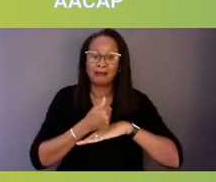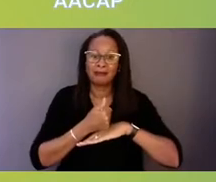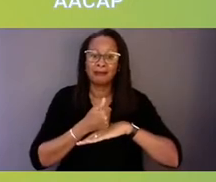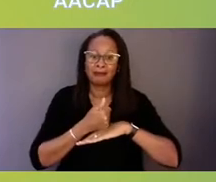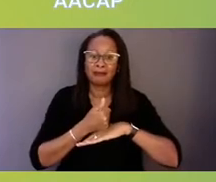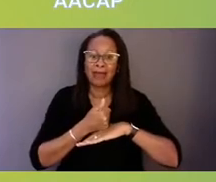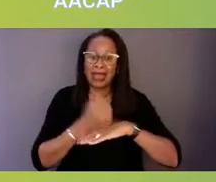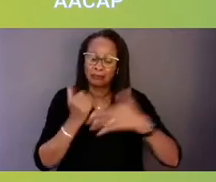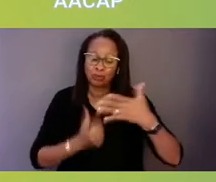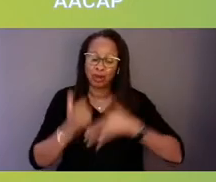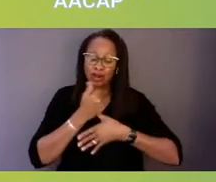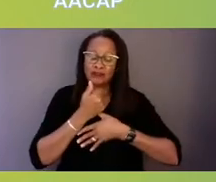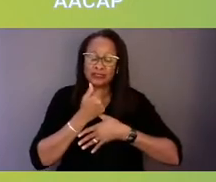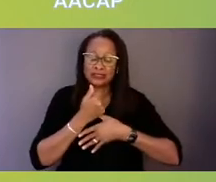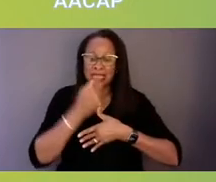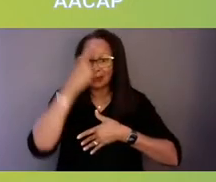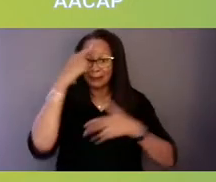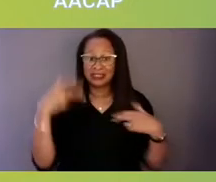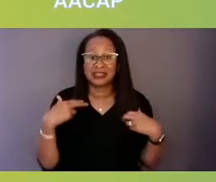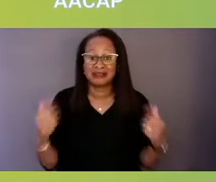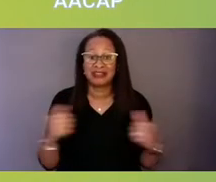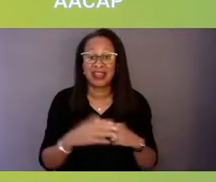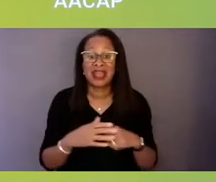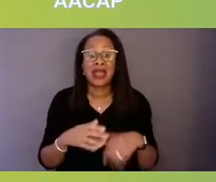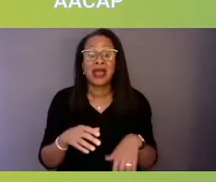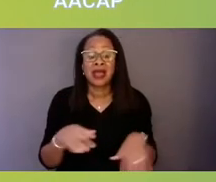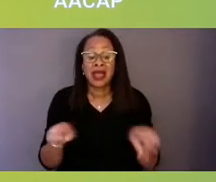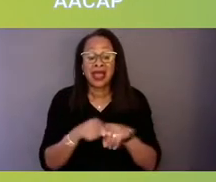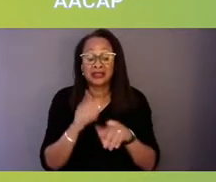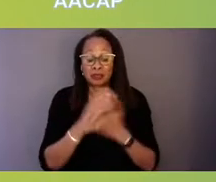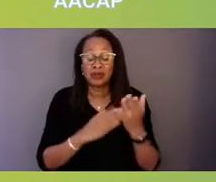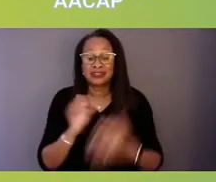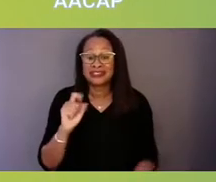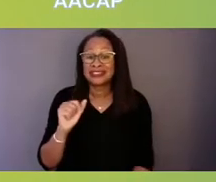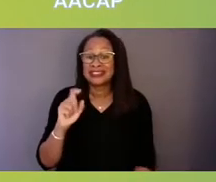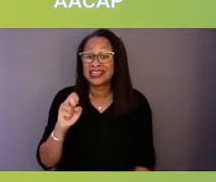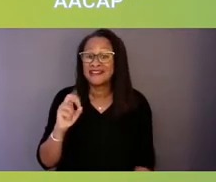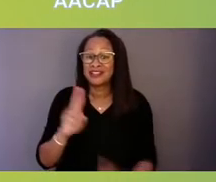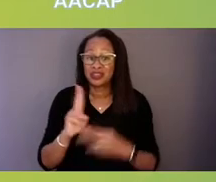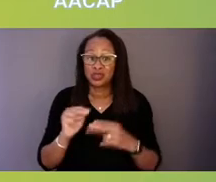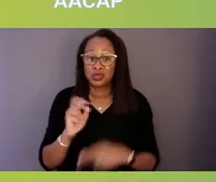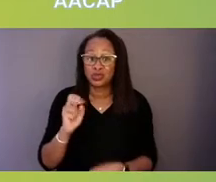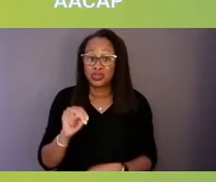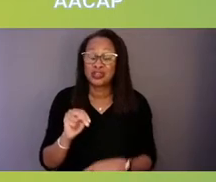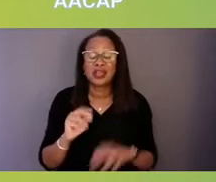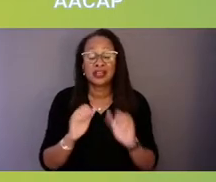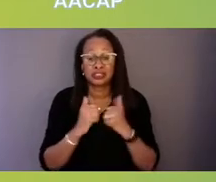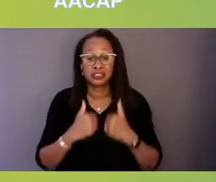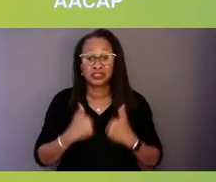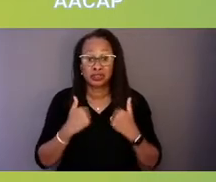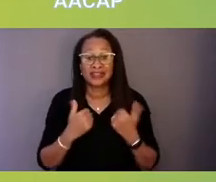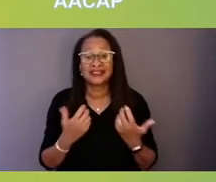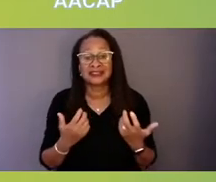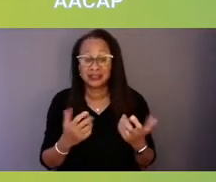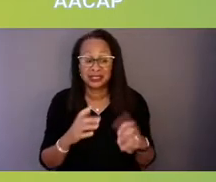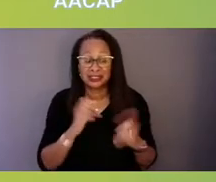he identified tackling the mental health crisis as a key part of his unity agenda. These are topics that bring us together that unite us.